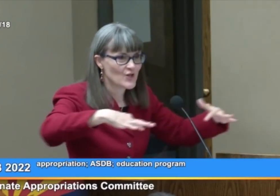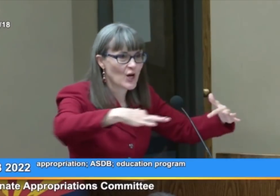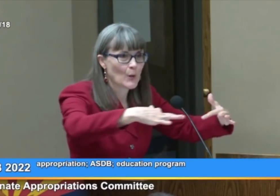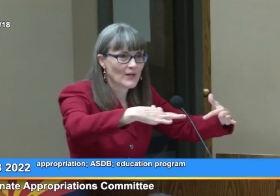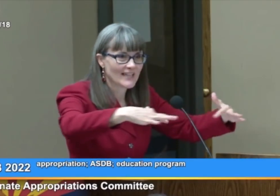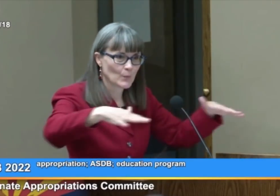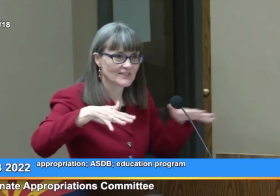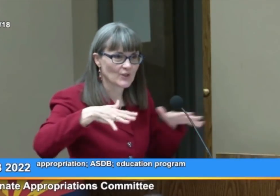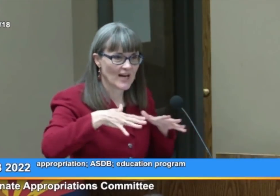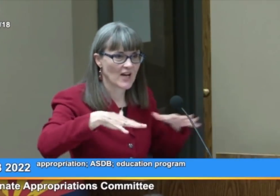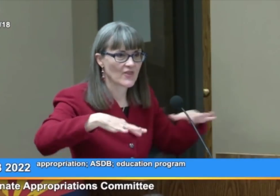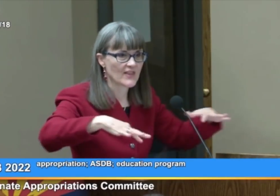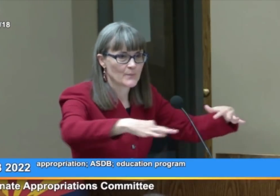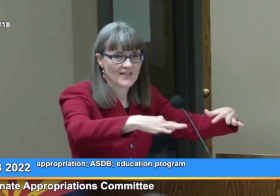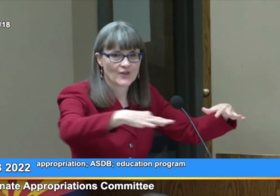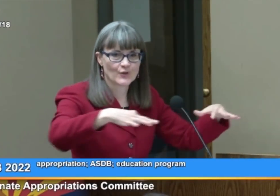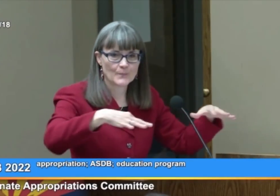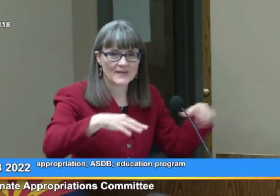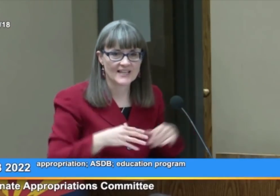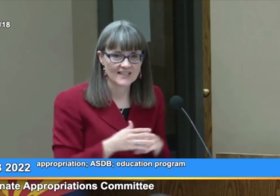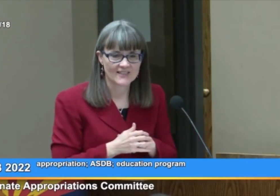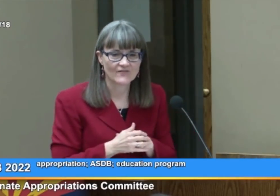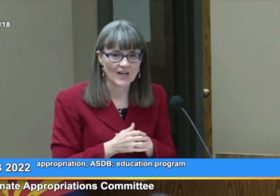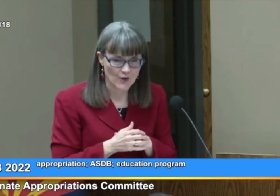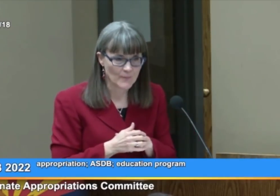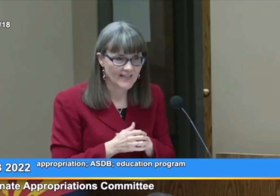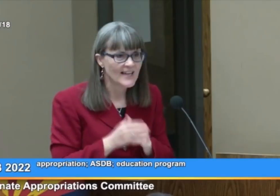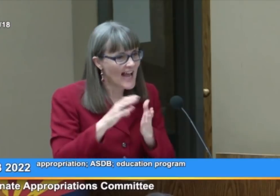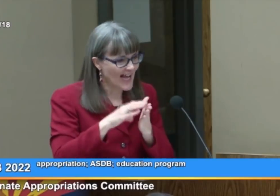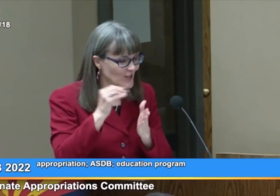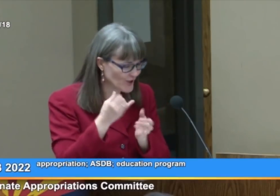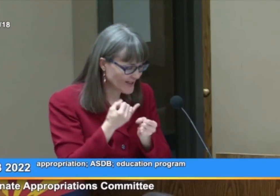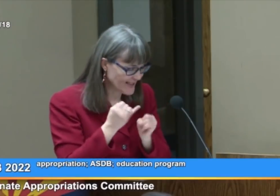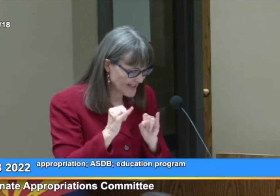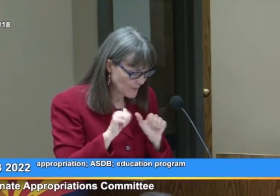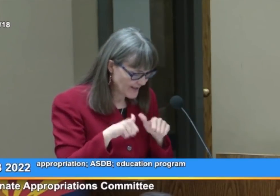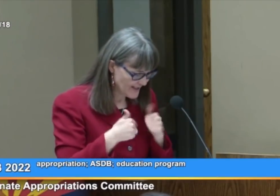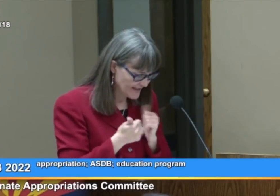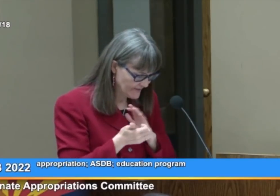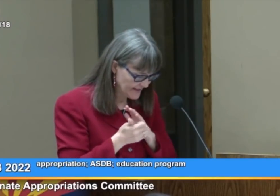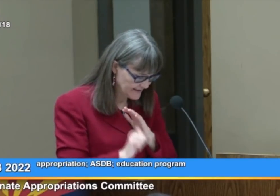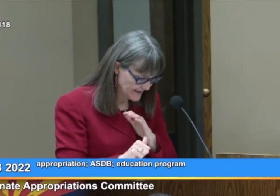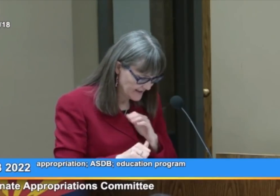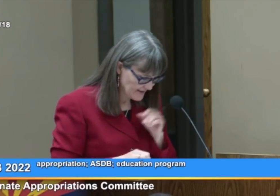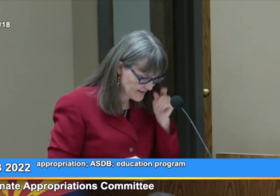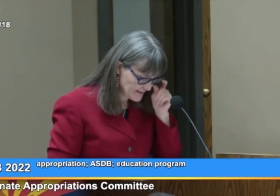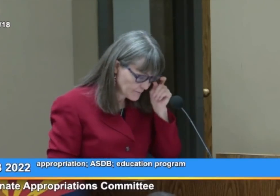Knowing what's around them in their immediate environment; And learning independent living skills.